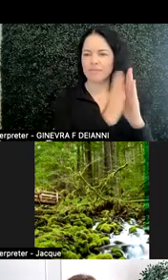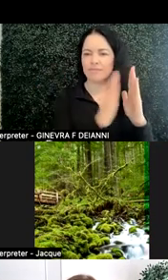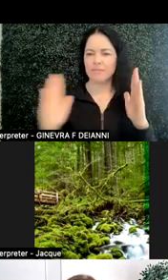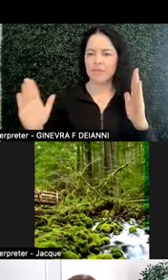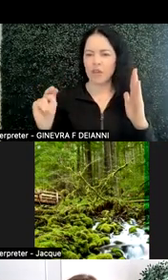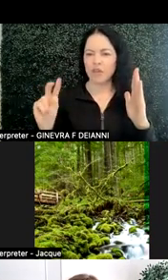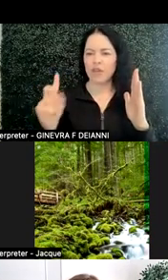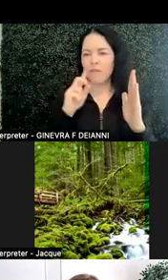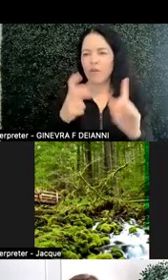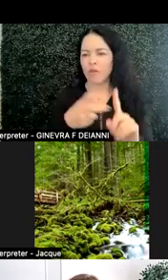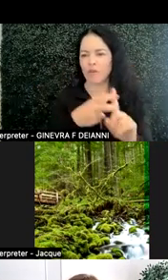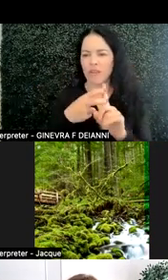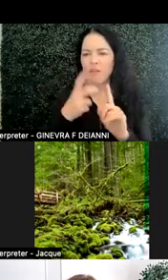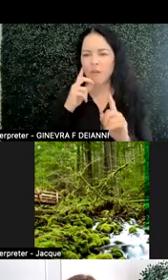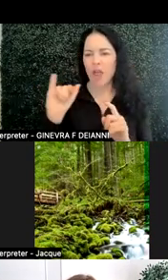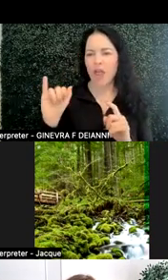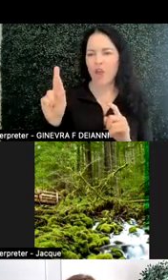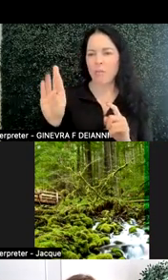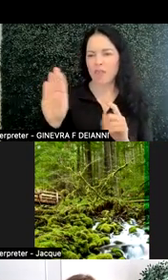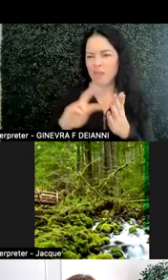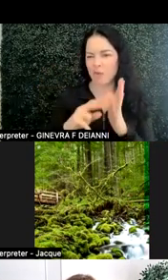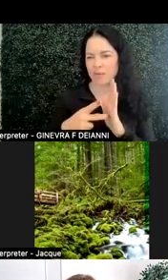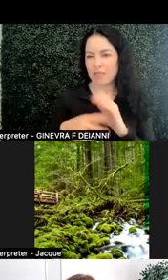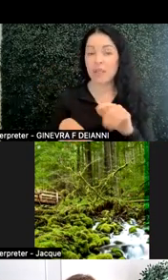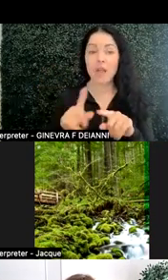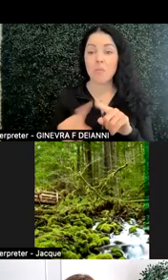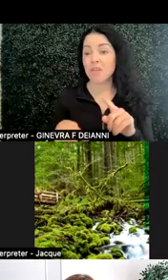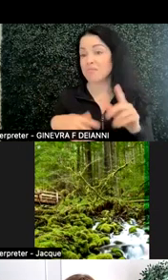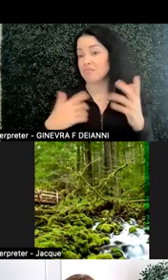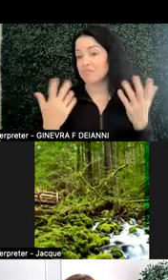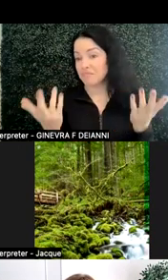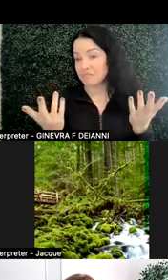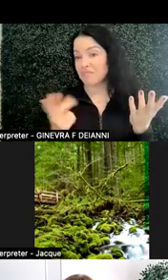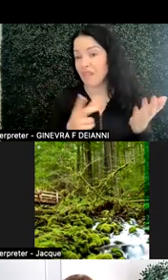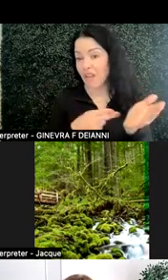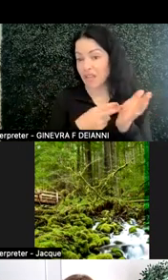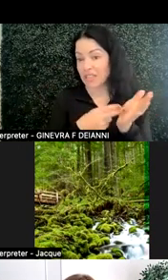for IOB purposes, but ultimately it was defined by the students,